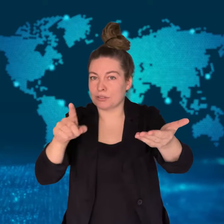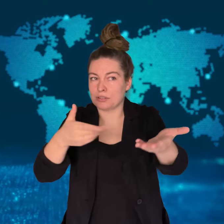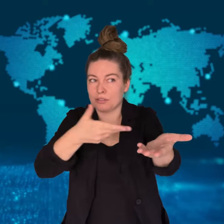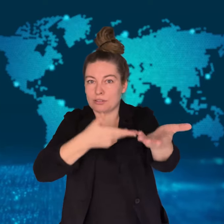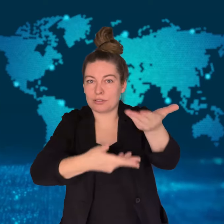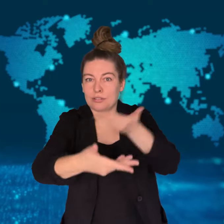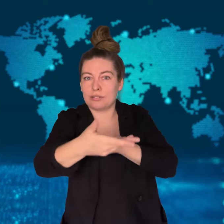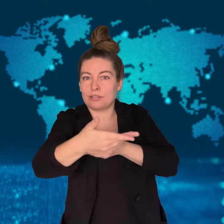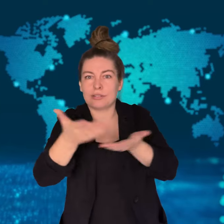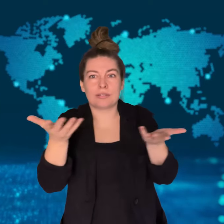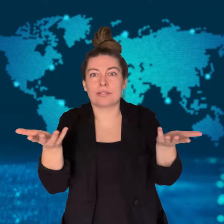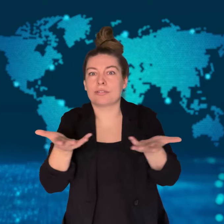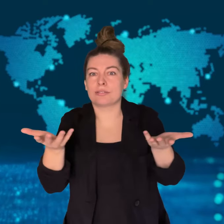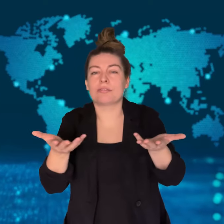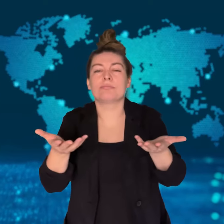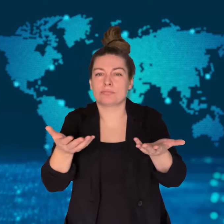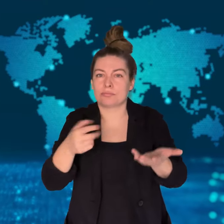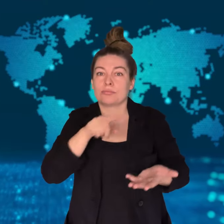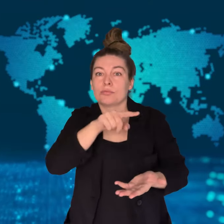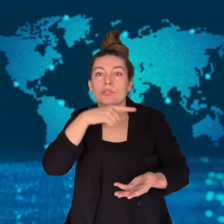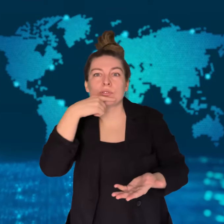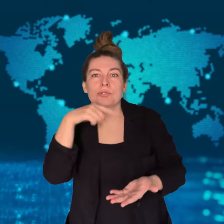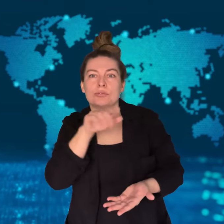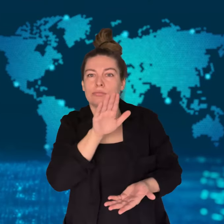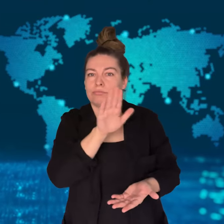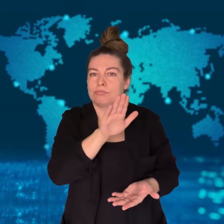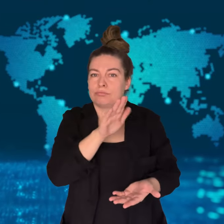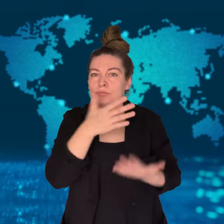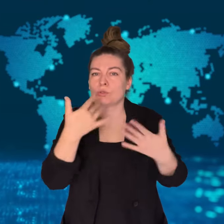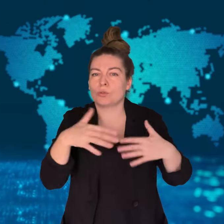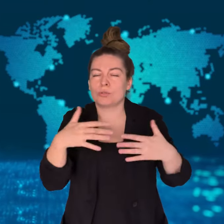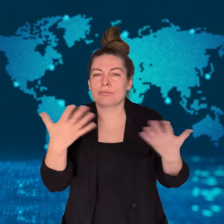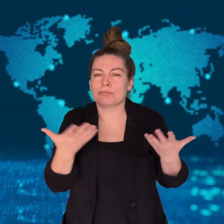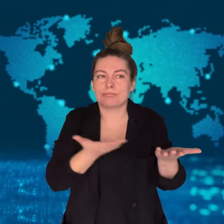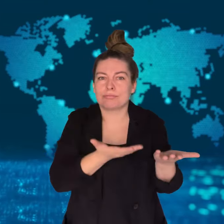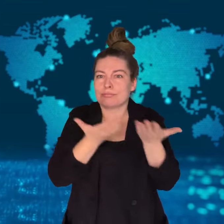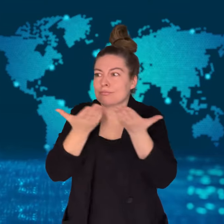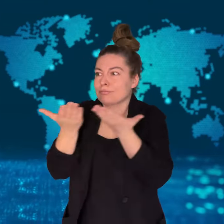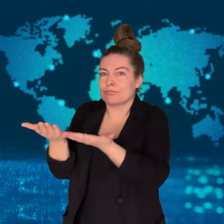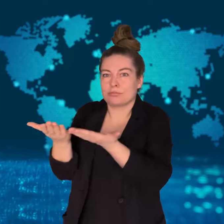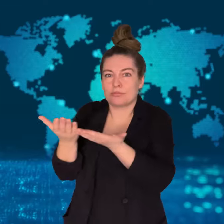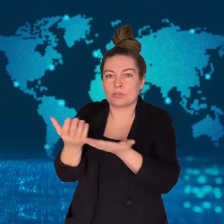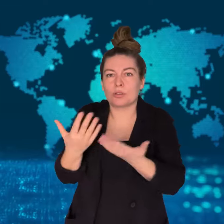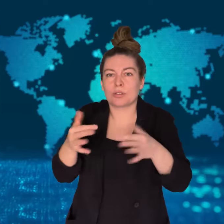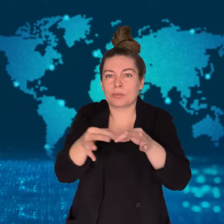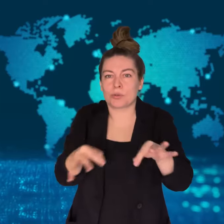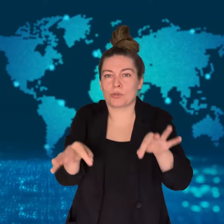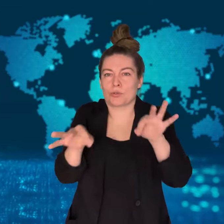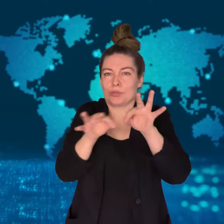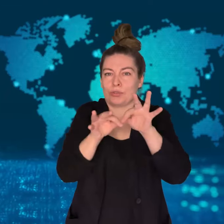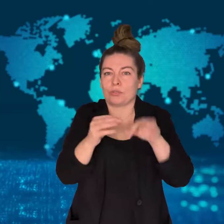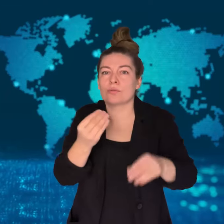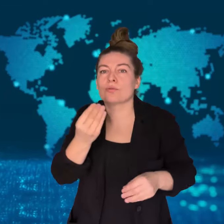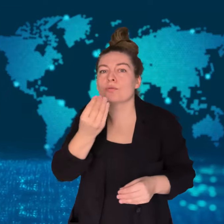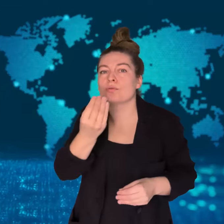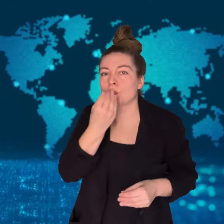In return, food is believed to be the main item heading toward